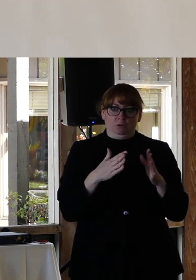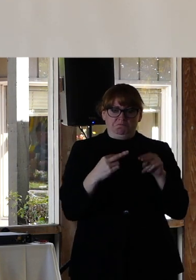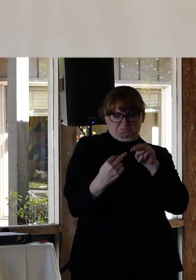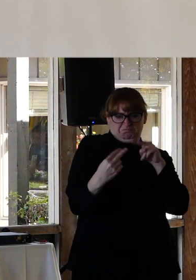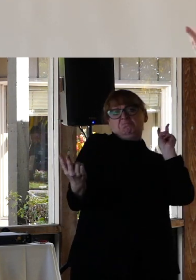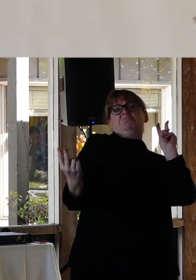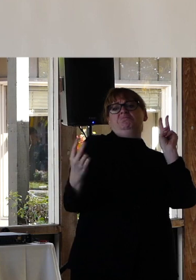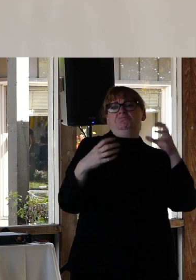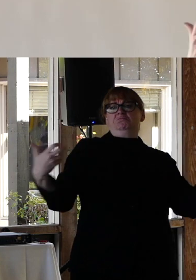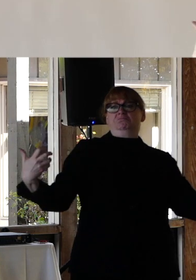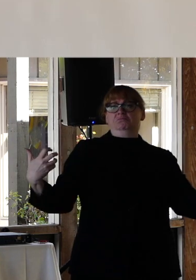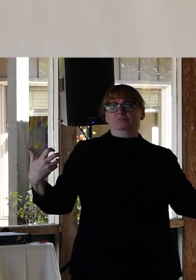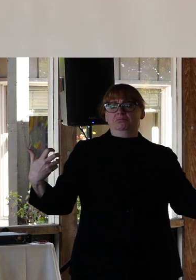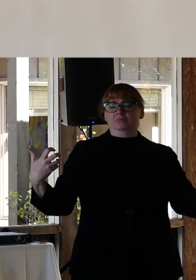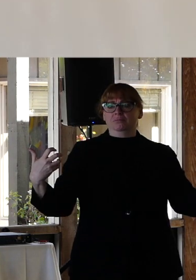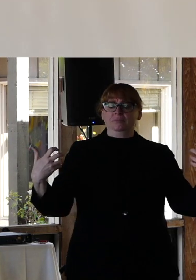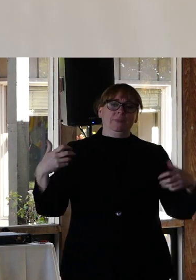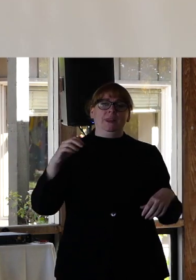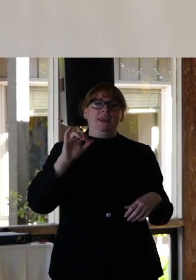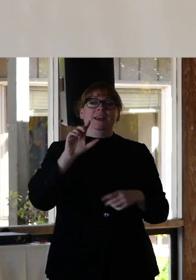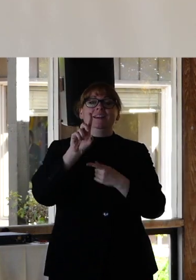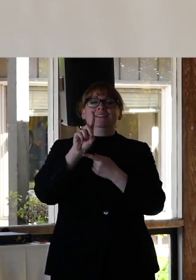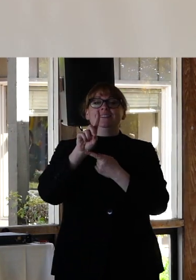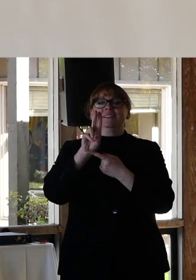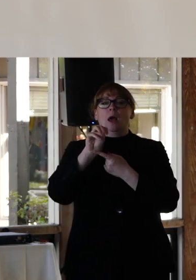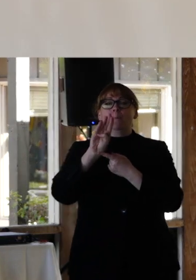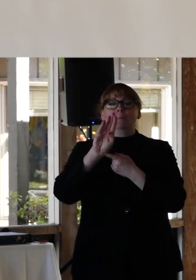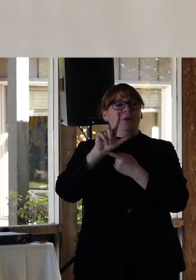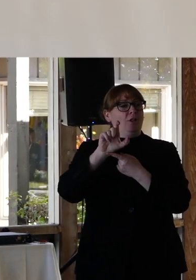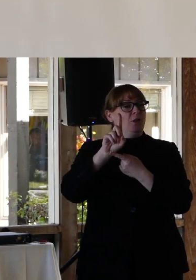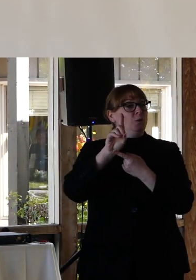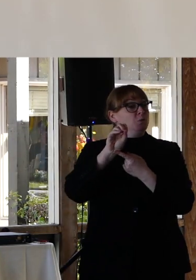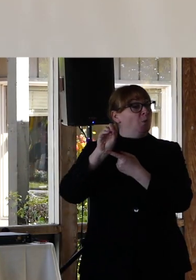the slightly problematic but still favorite Dumbledore, we are only as